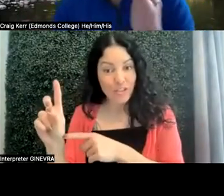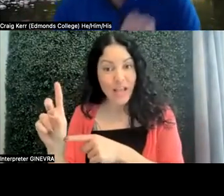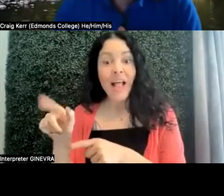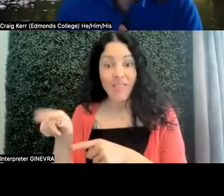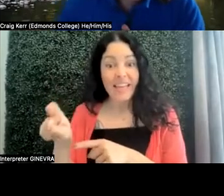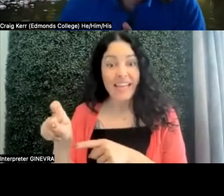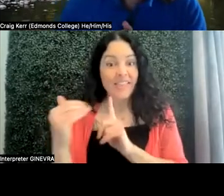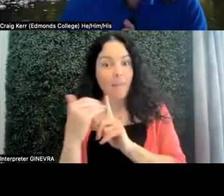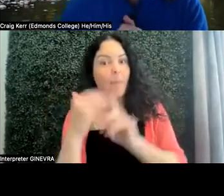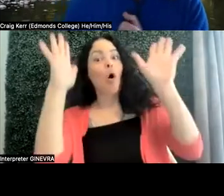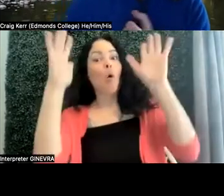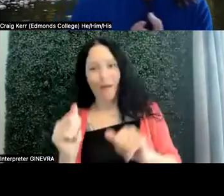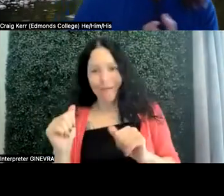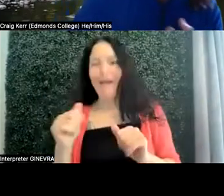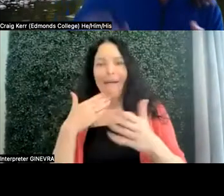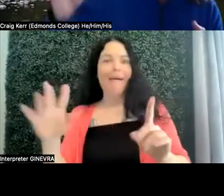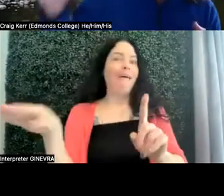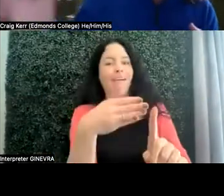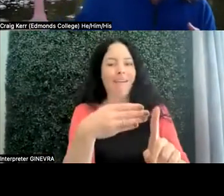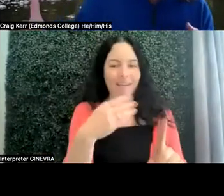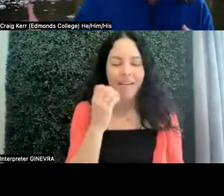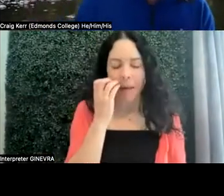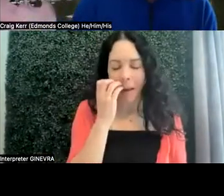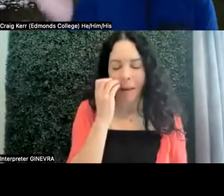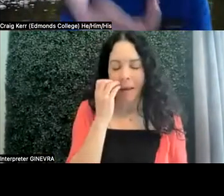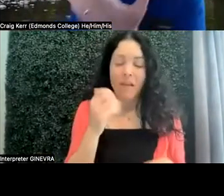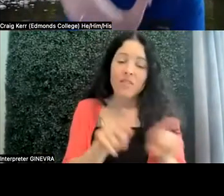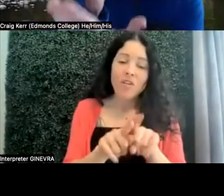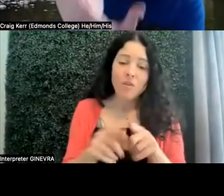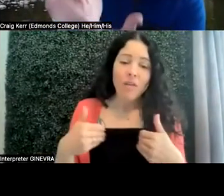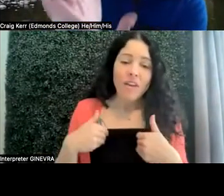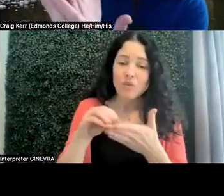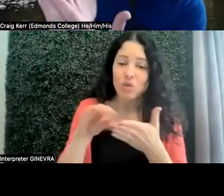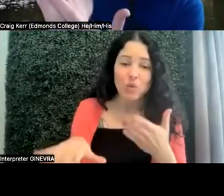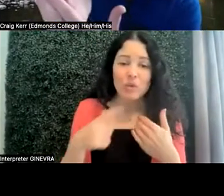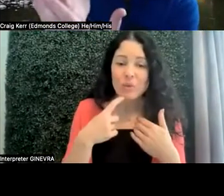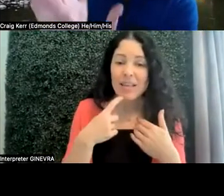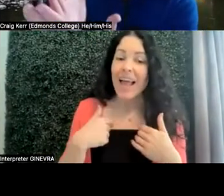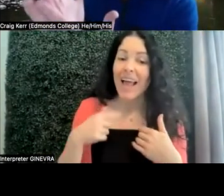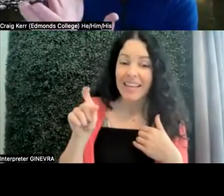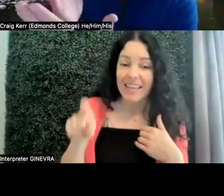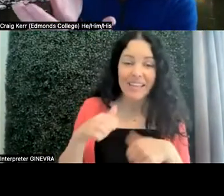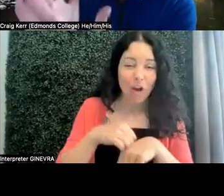need to stay on topic. And then I've had students that are like,